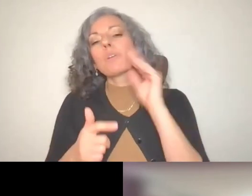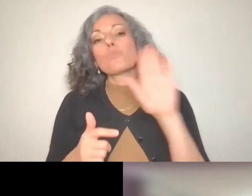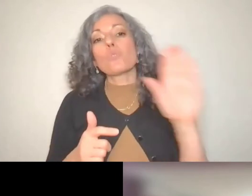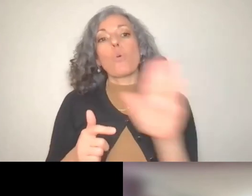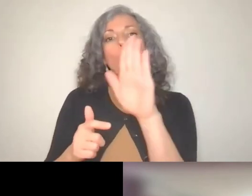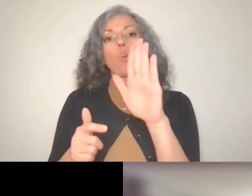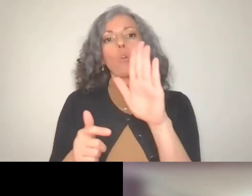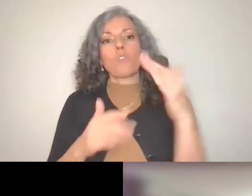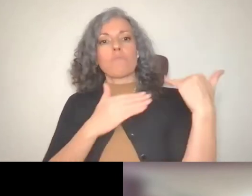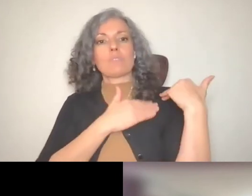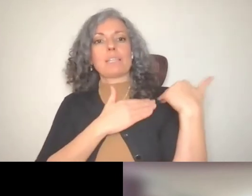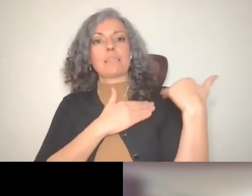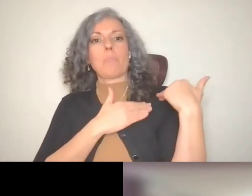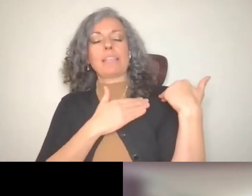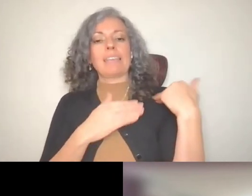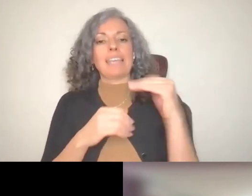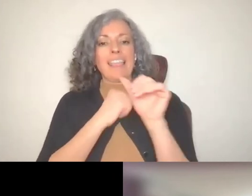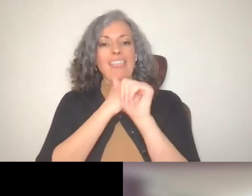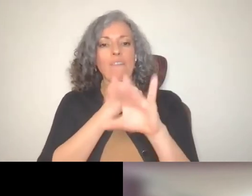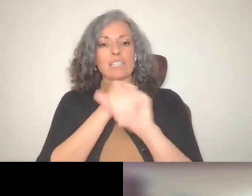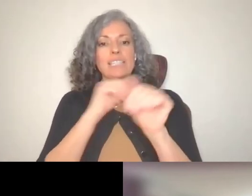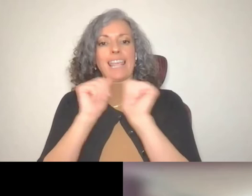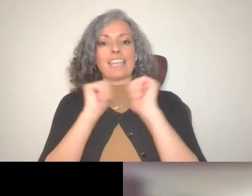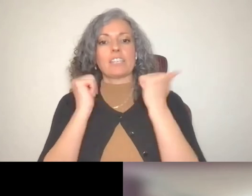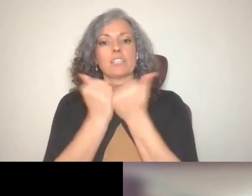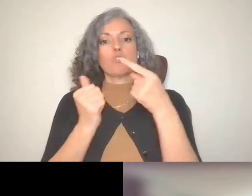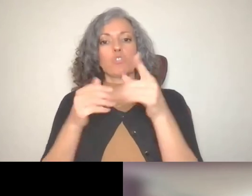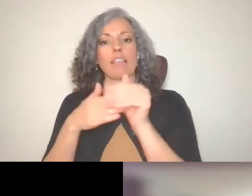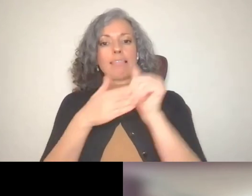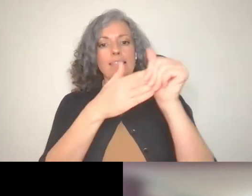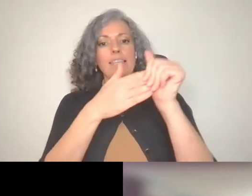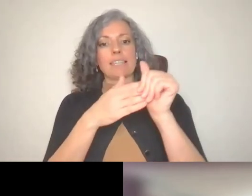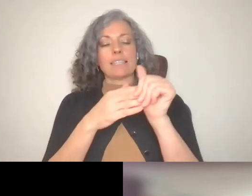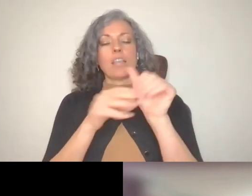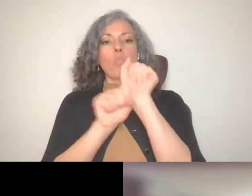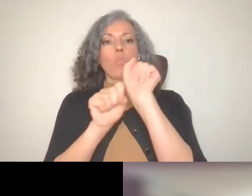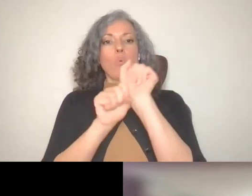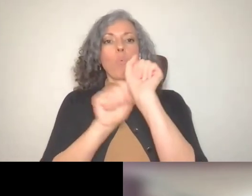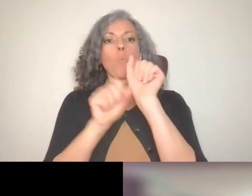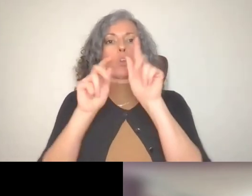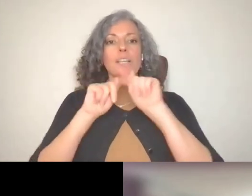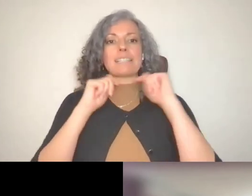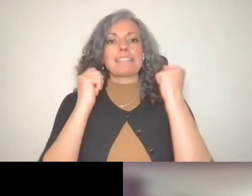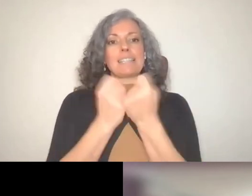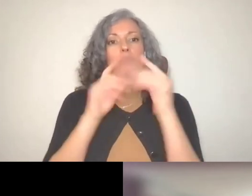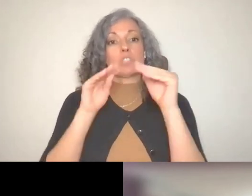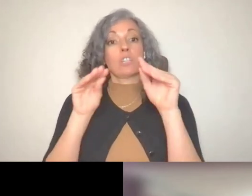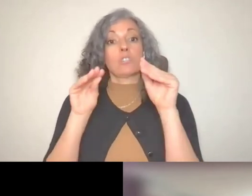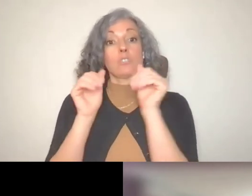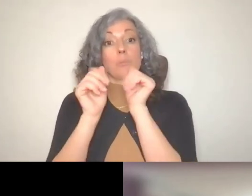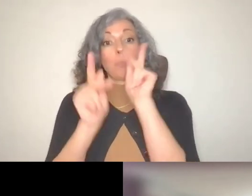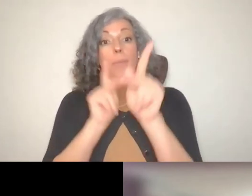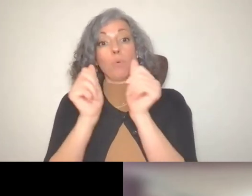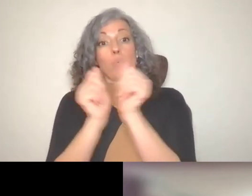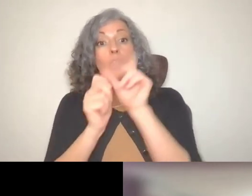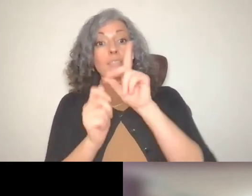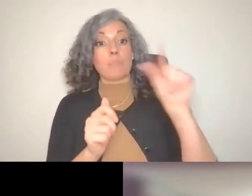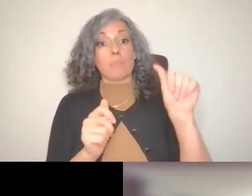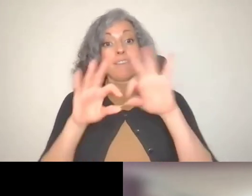advocacy agency, Emily leads the employment team, she teaches people with disabilities, their family members and support teams